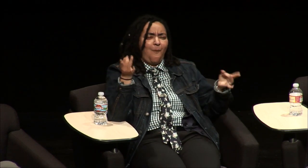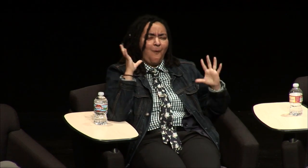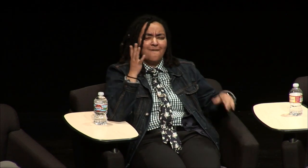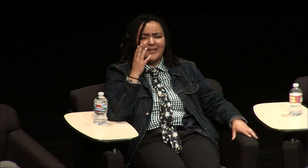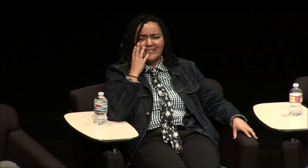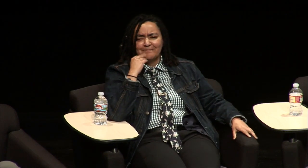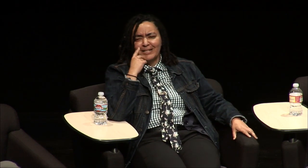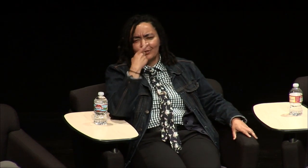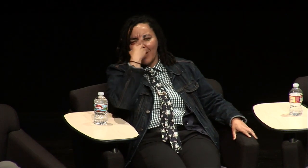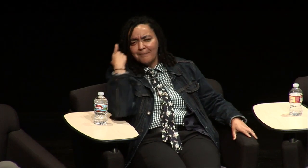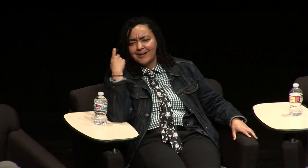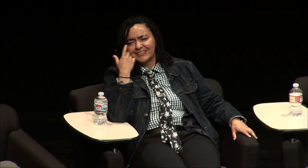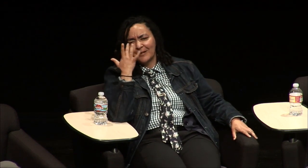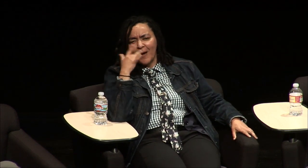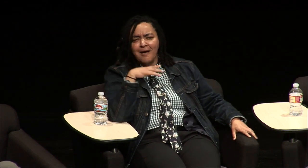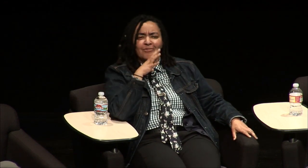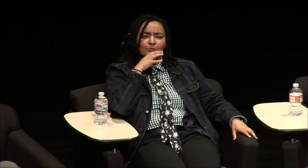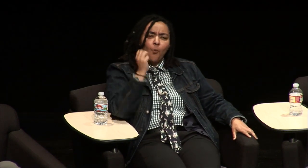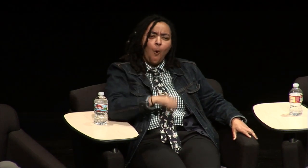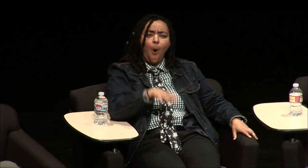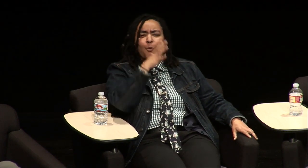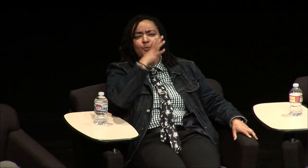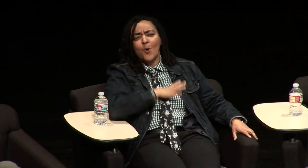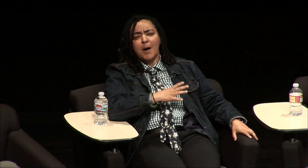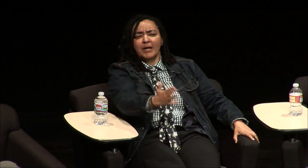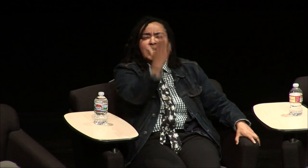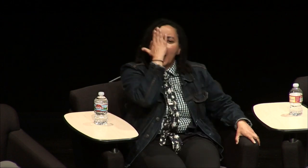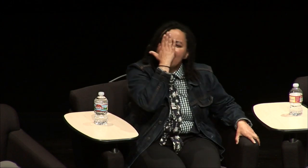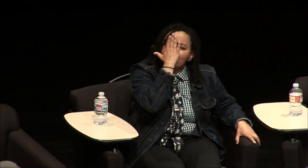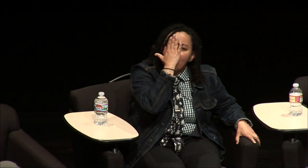read stories about some of the traumatic experiences you know there's always an